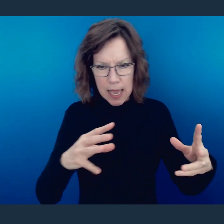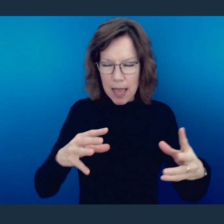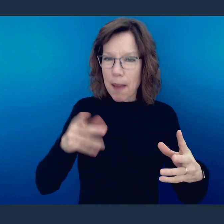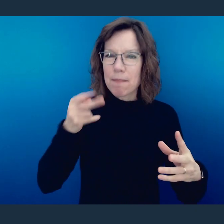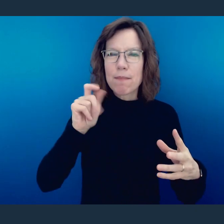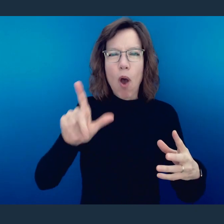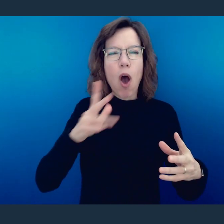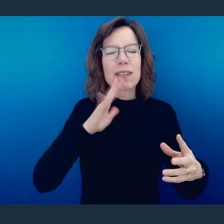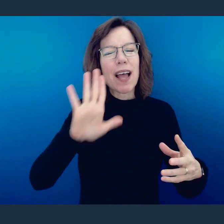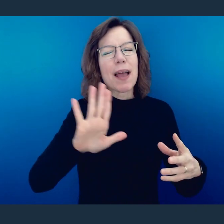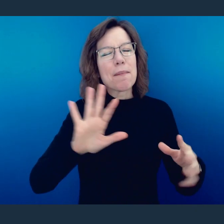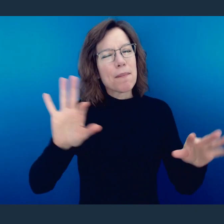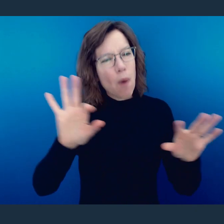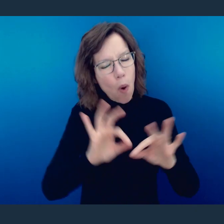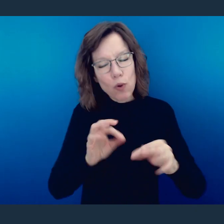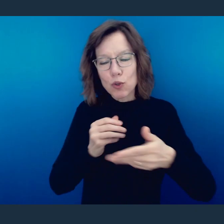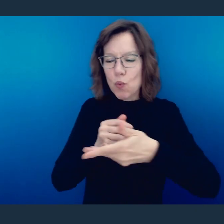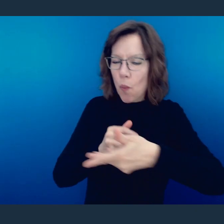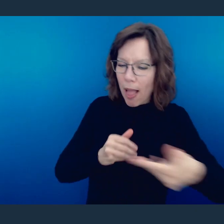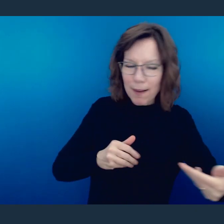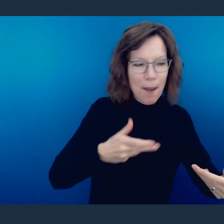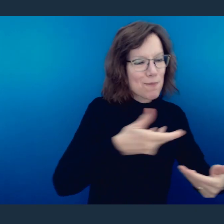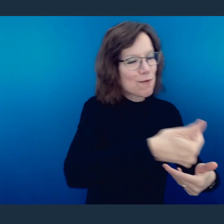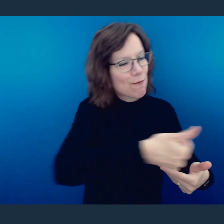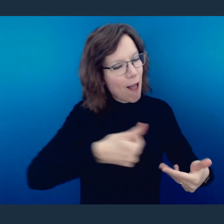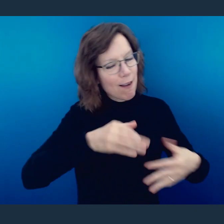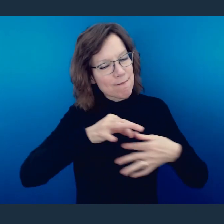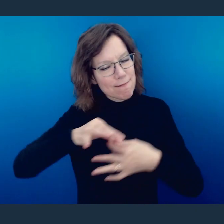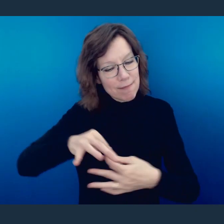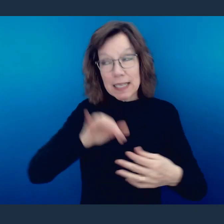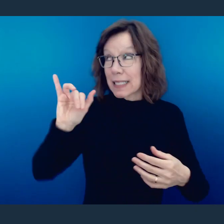with each other. And Paul is exhorting them to welcome one another in the same way that